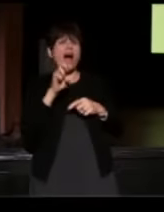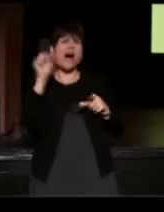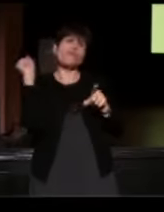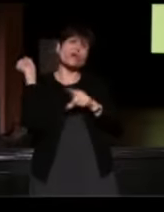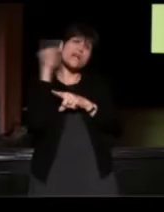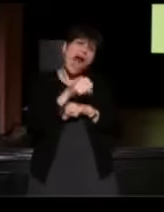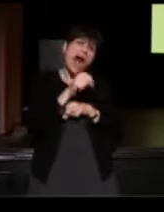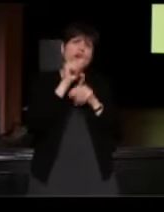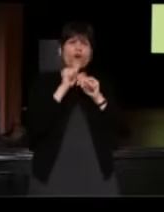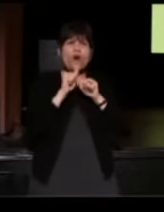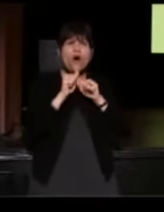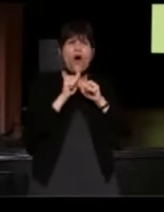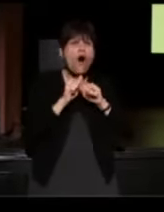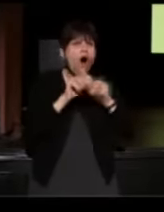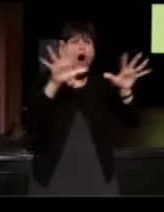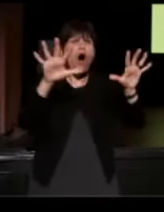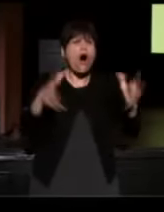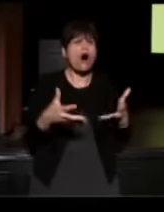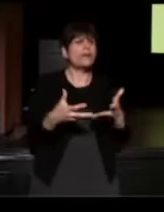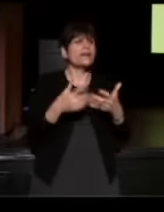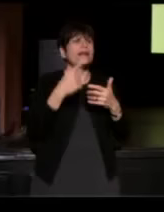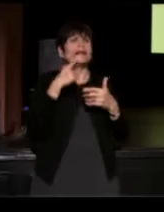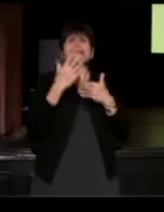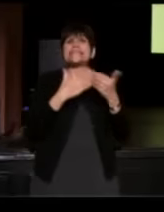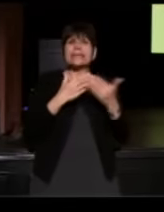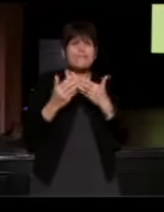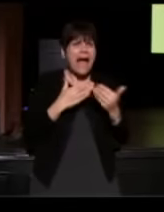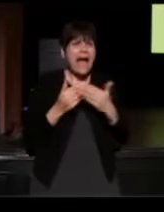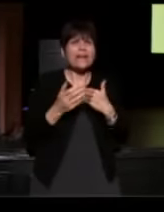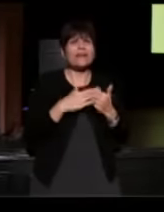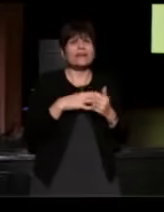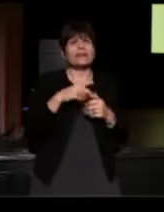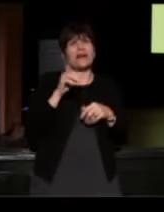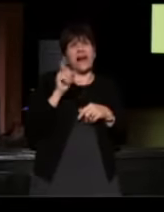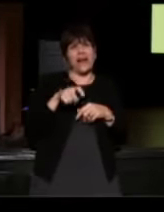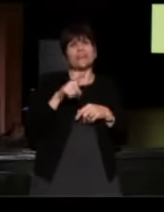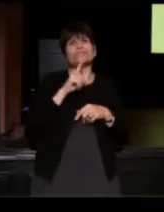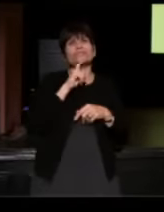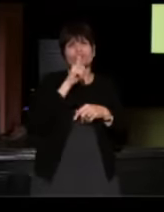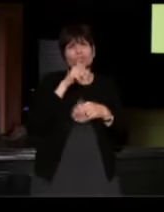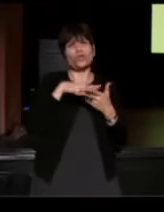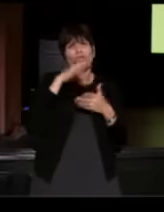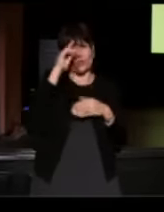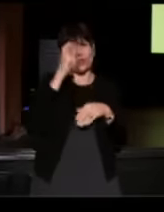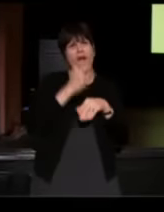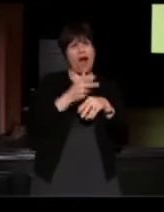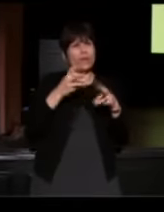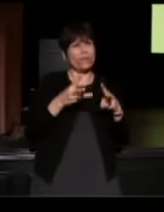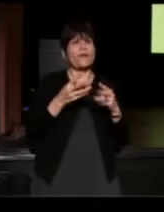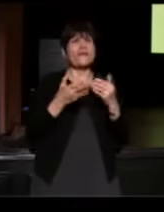and skin color really didn't matter. I had to learn the really hard way when they almost killed you.